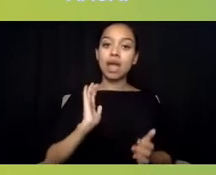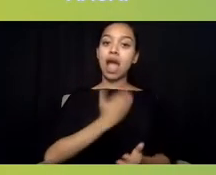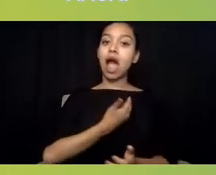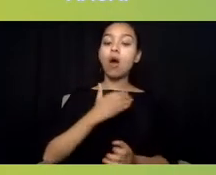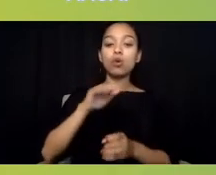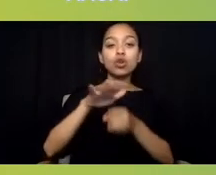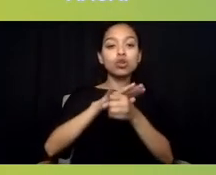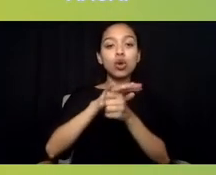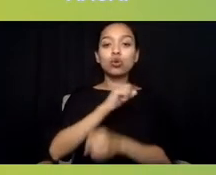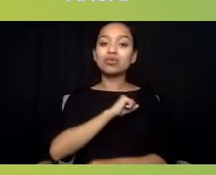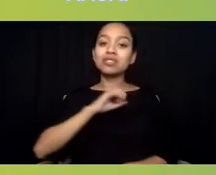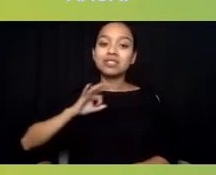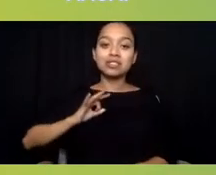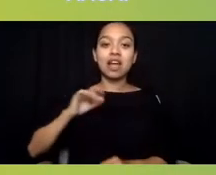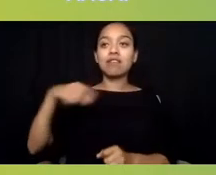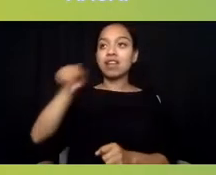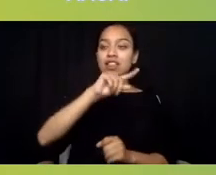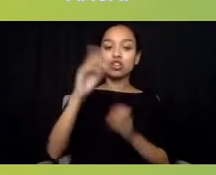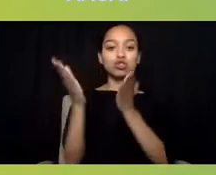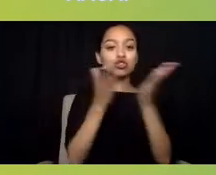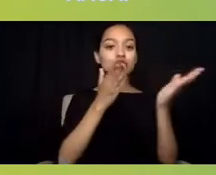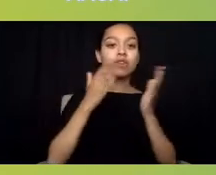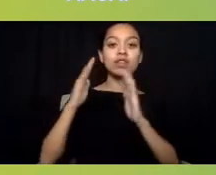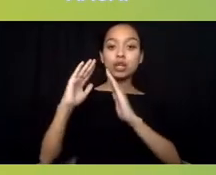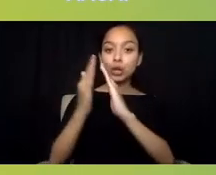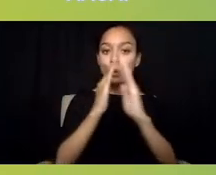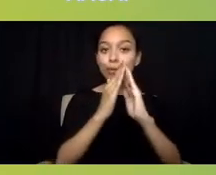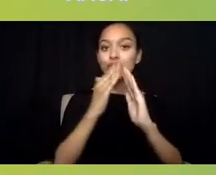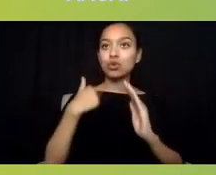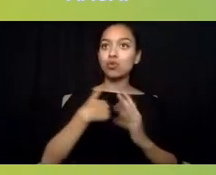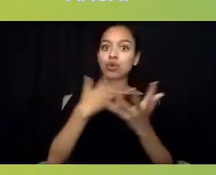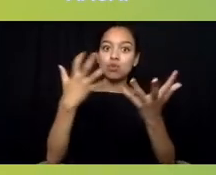where we would really like to see folks applying to do this work